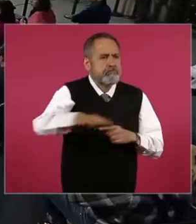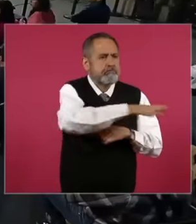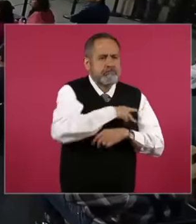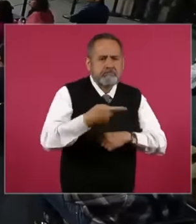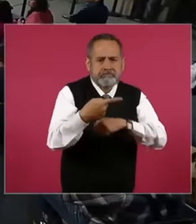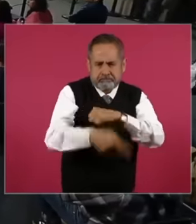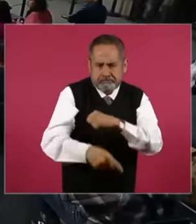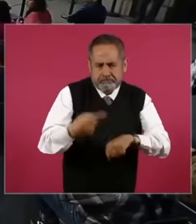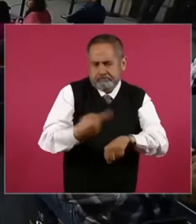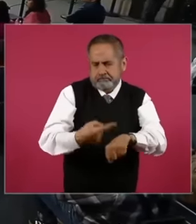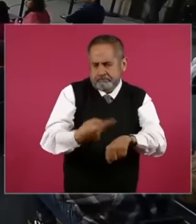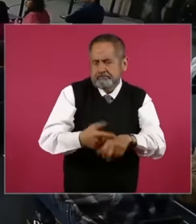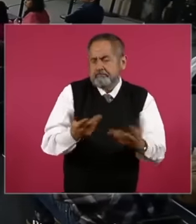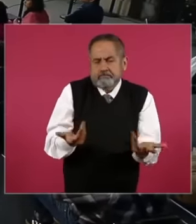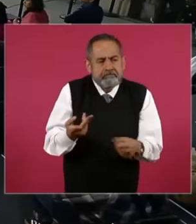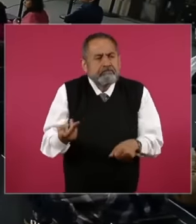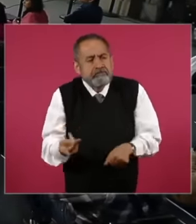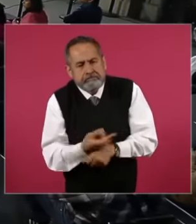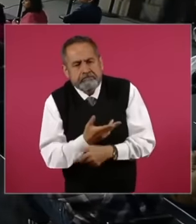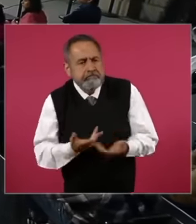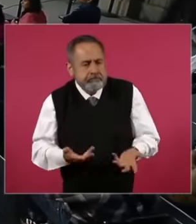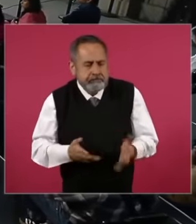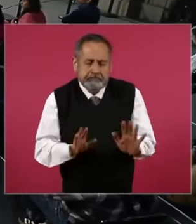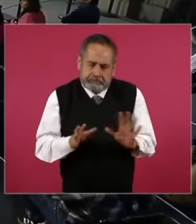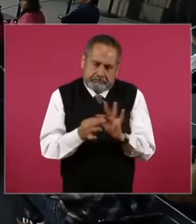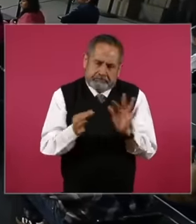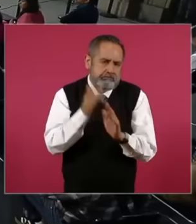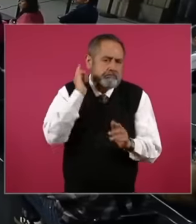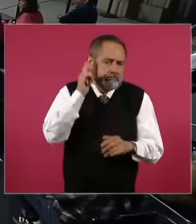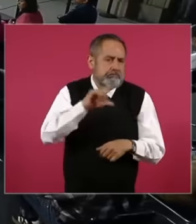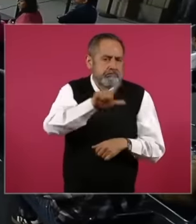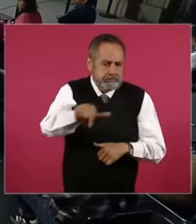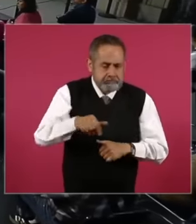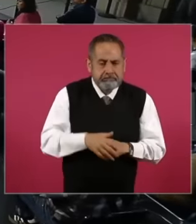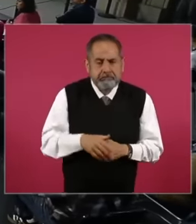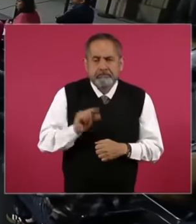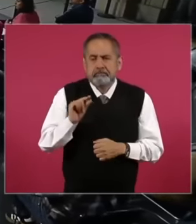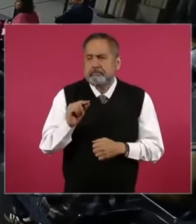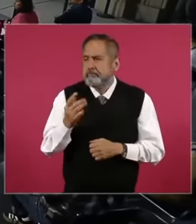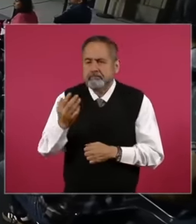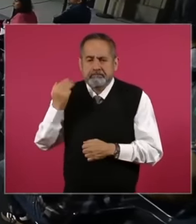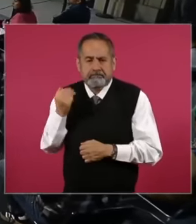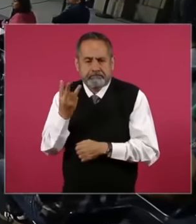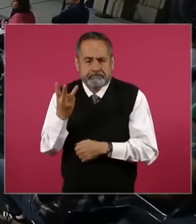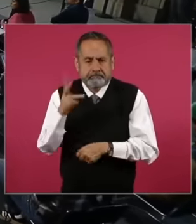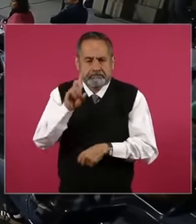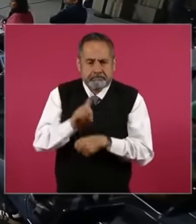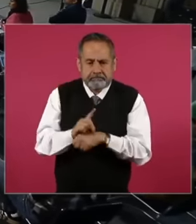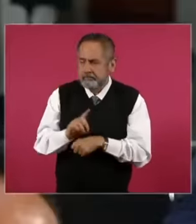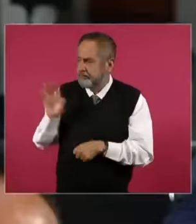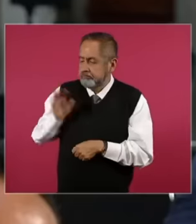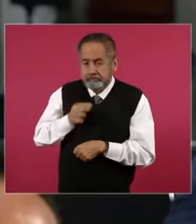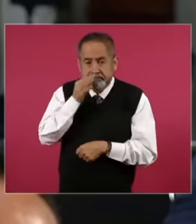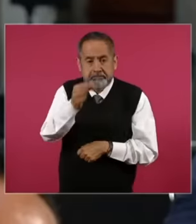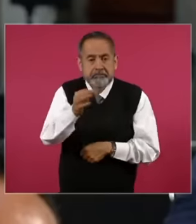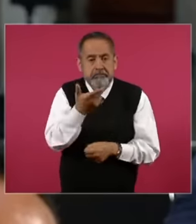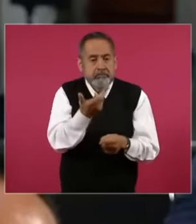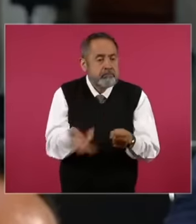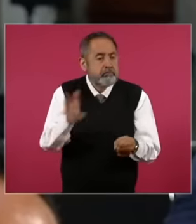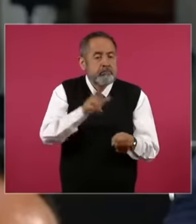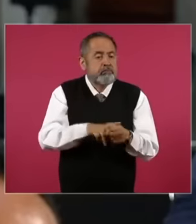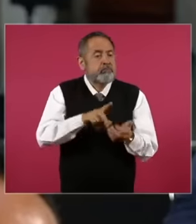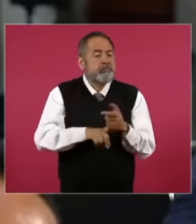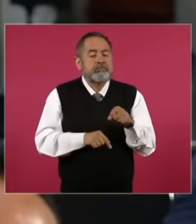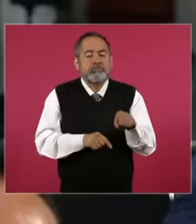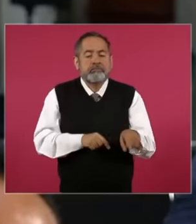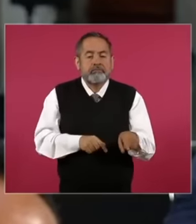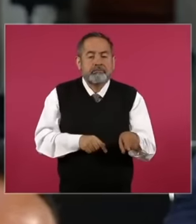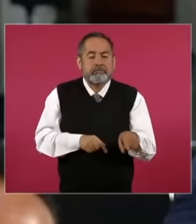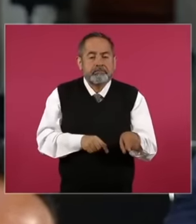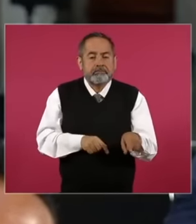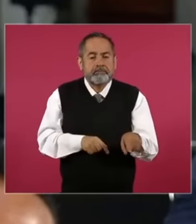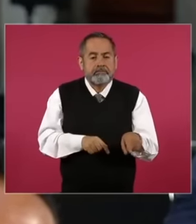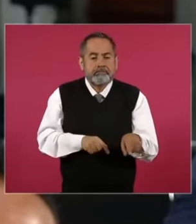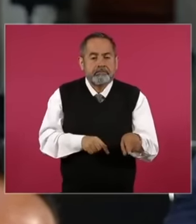heavy metals and eh On the other hand what I told you three days ago about the hospital specifically from